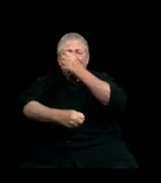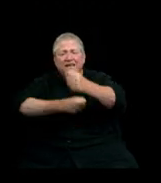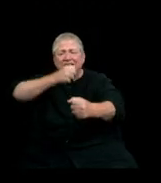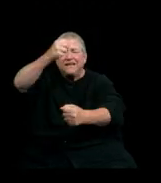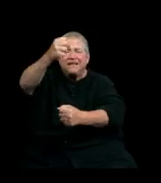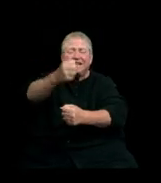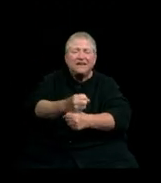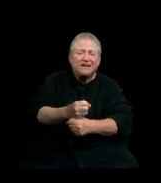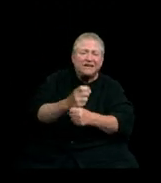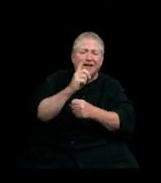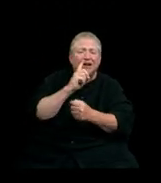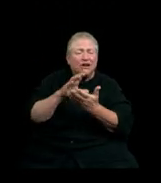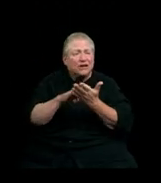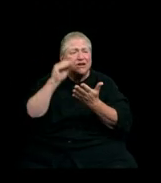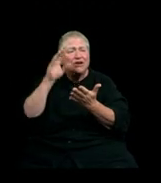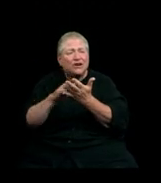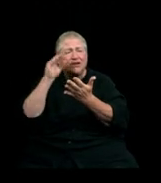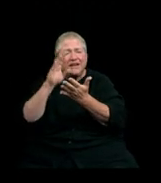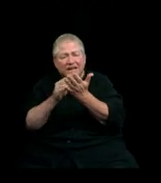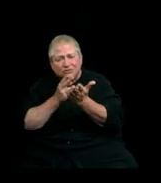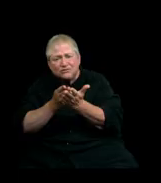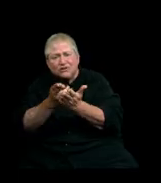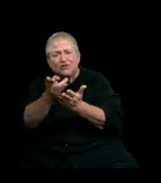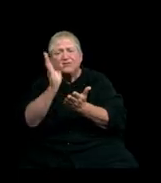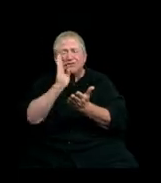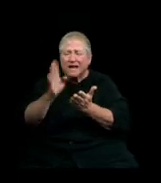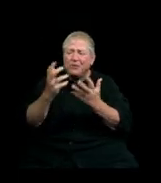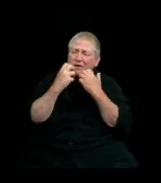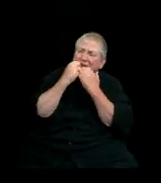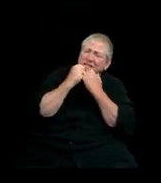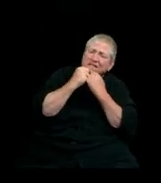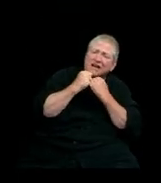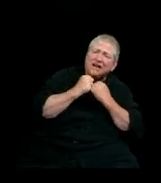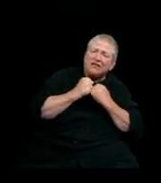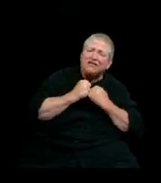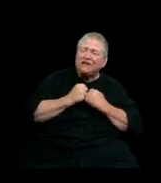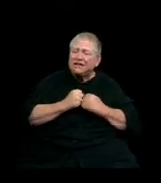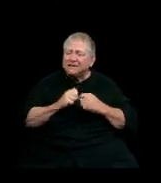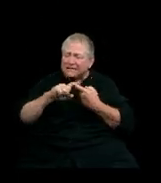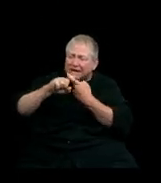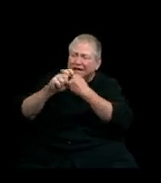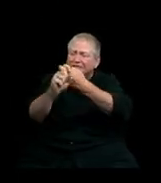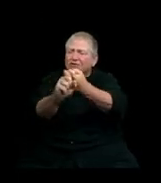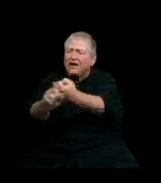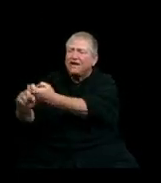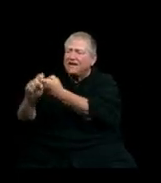Learning truths that shall be cherished, forming friendships dear,